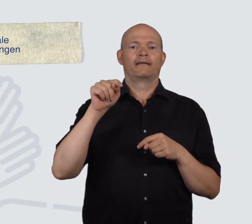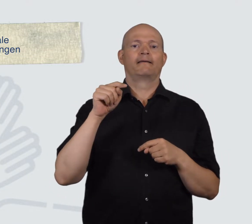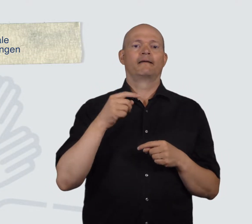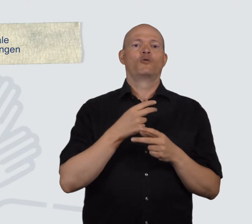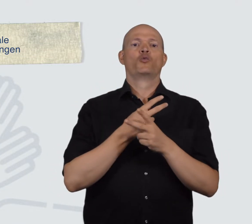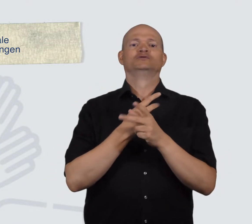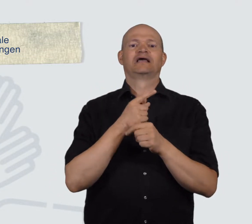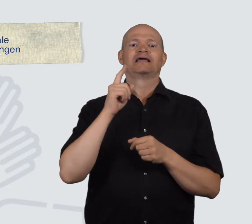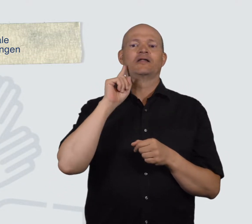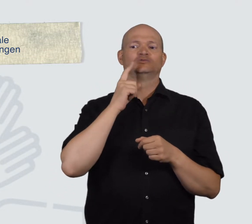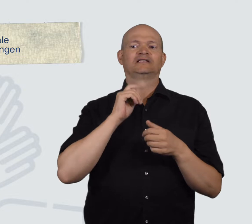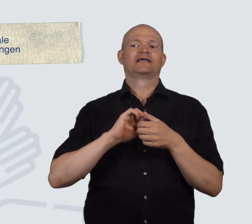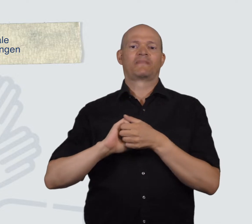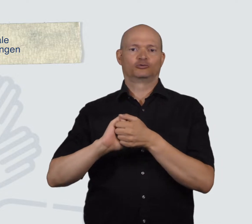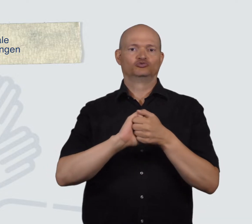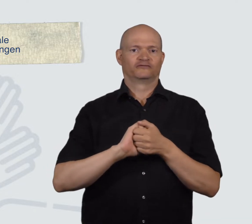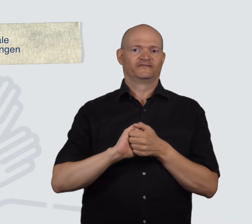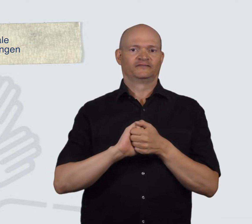in the Deaf community in Austria.